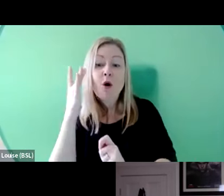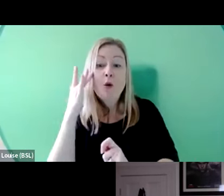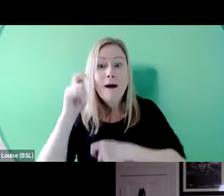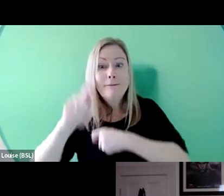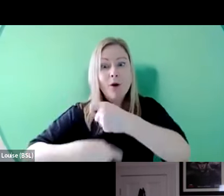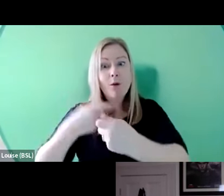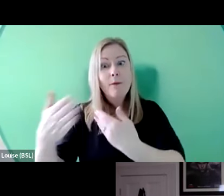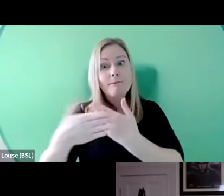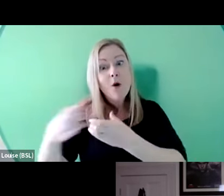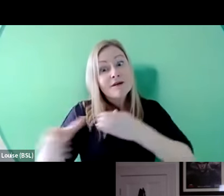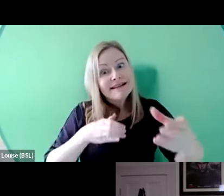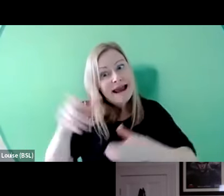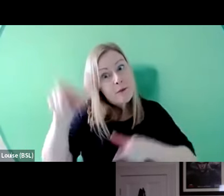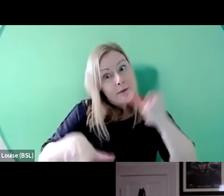working on them?